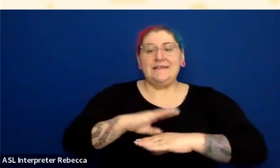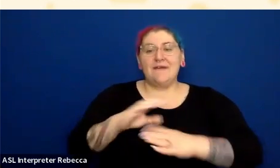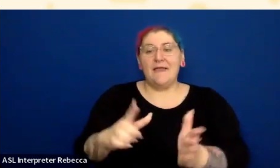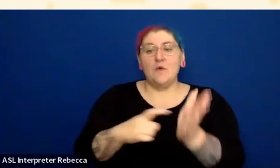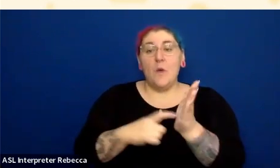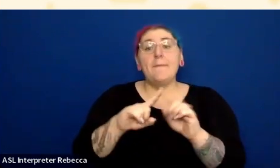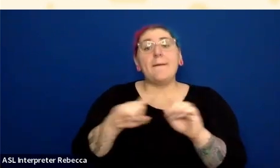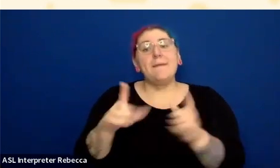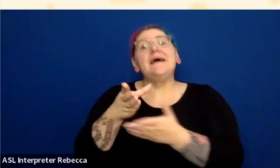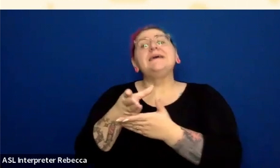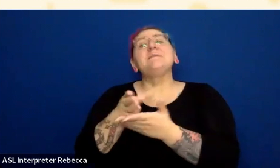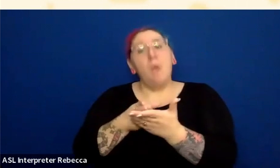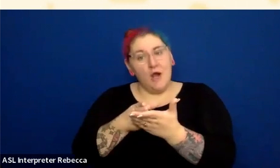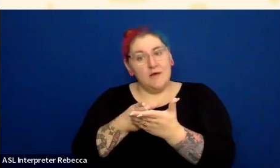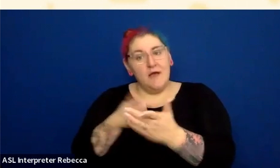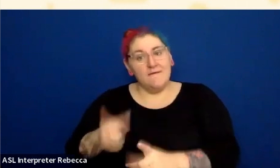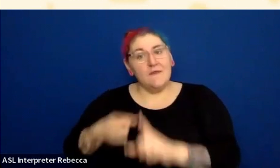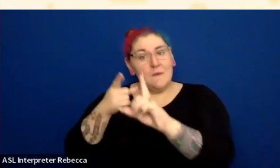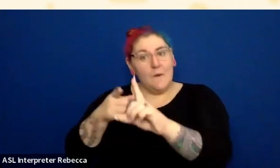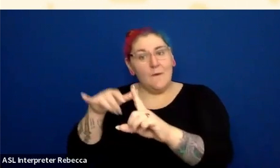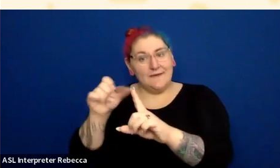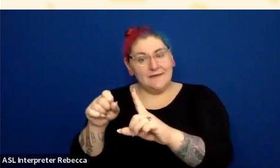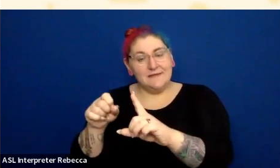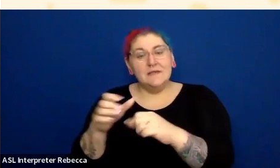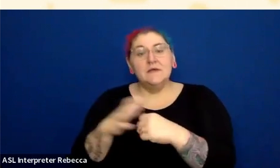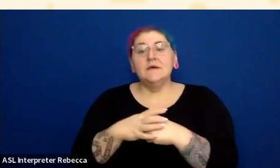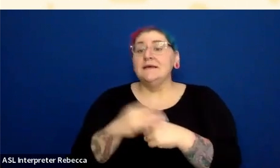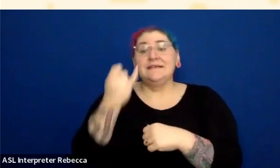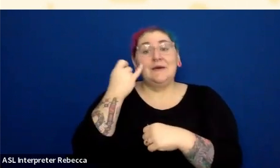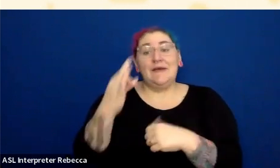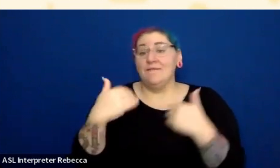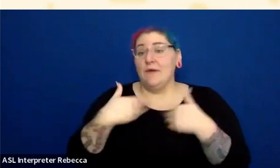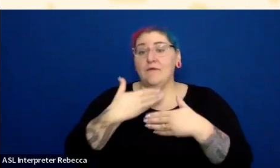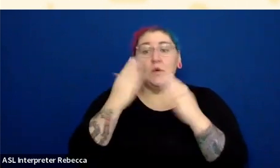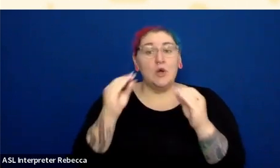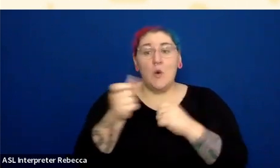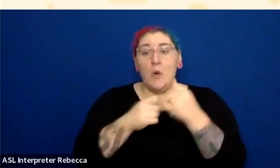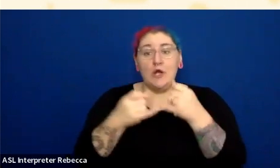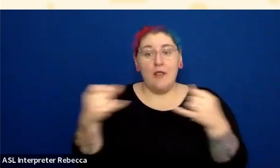So if you aren't underlining those links, there are two requirements.